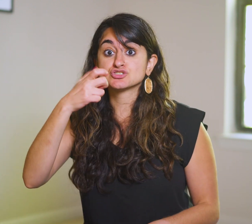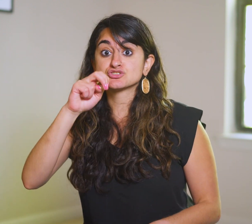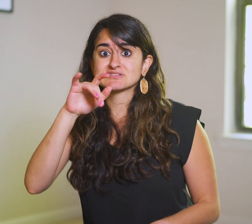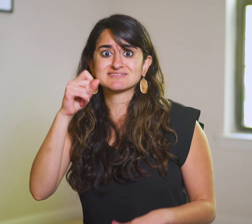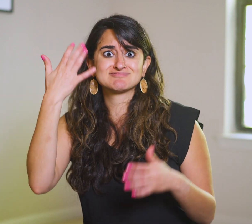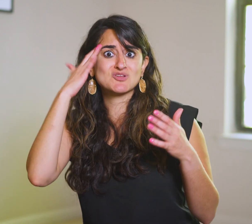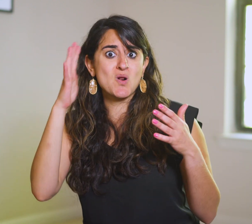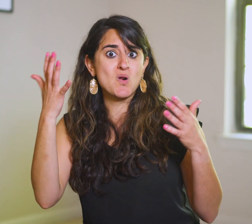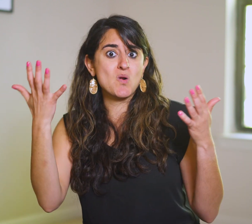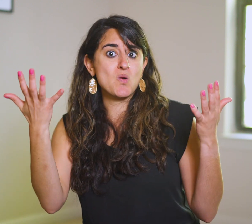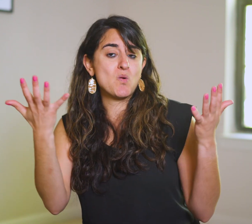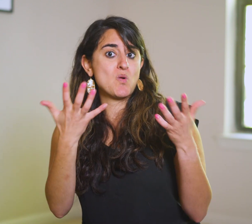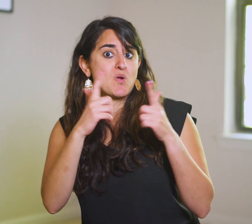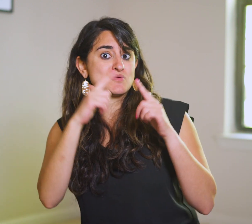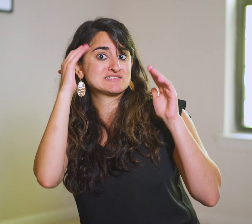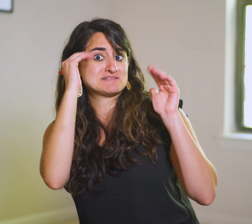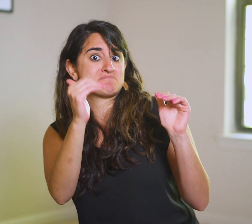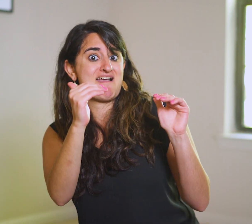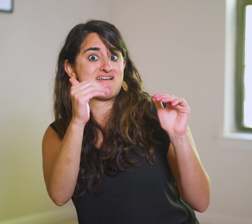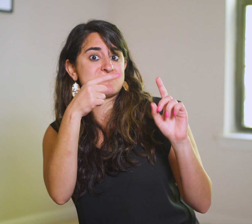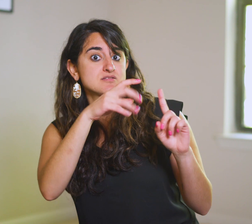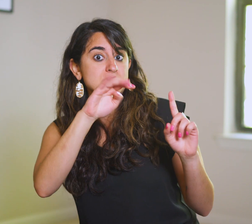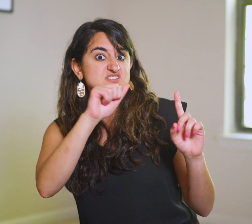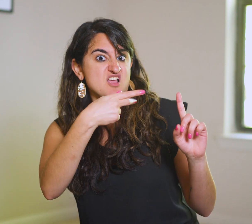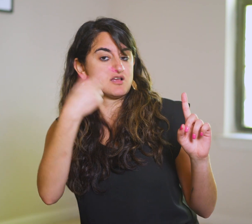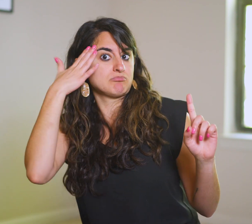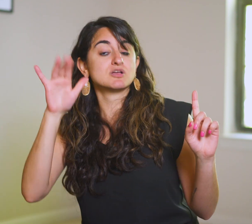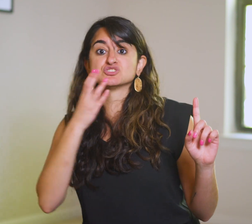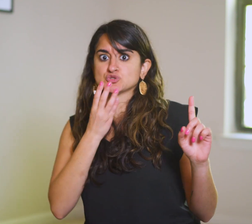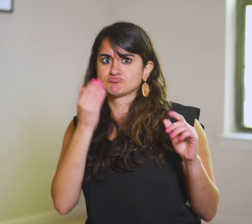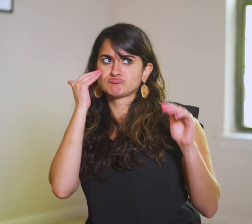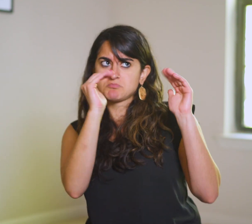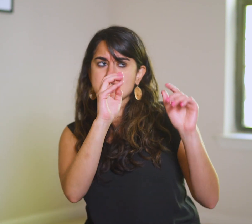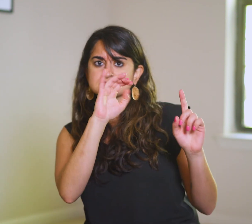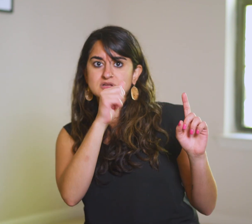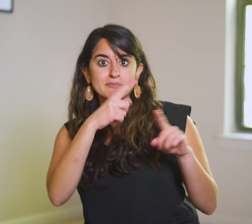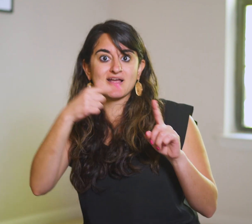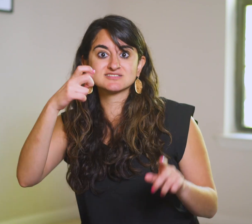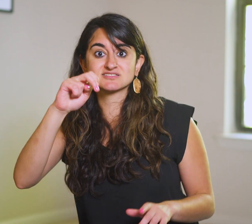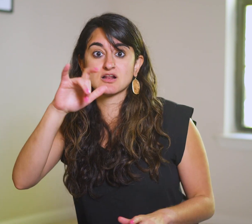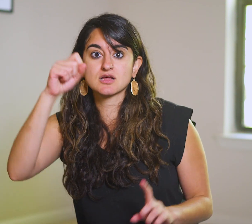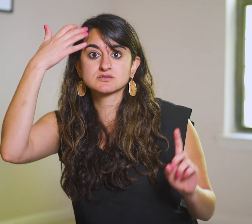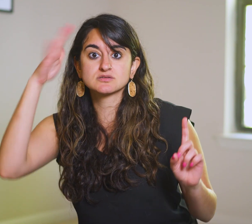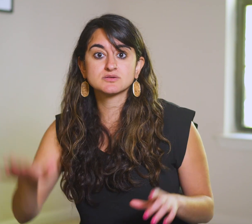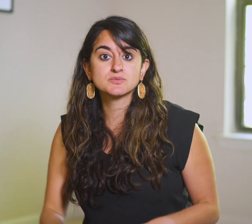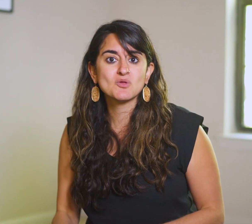The Gentiles don’t know to expect a Messiah like the Jews do,